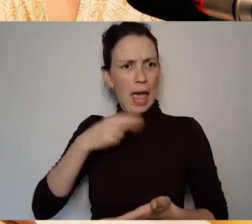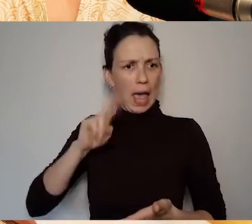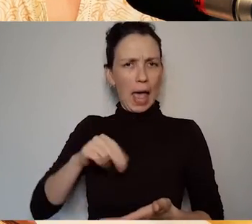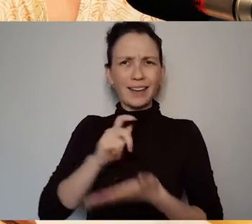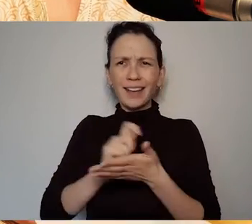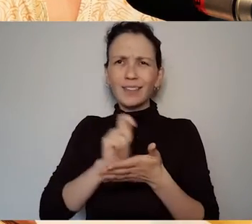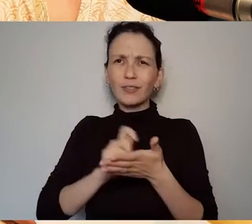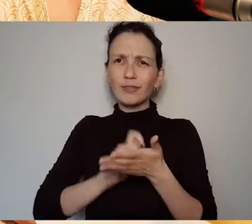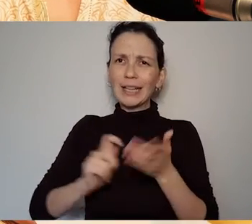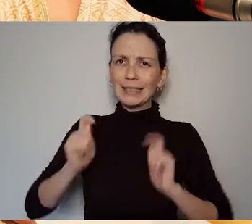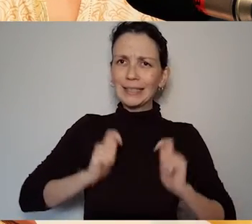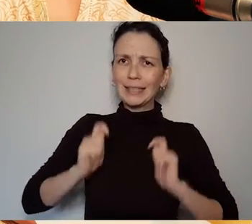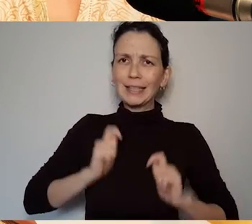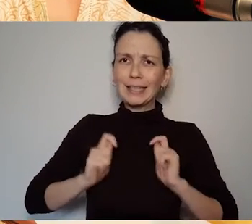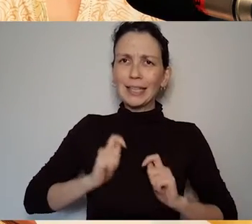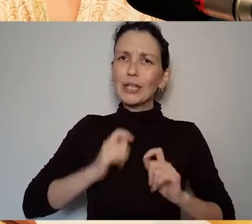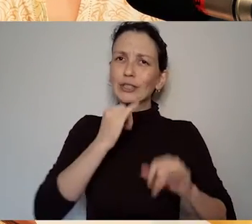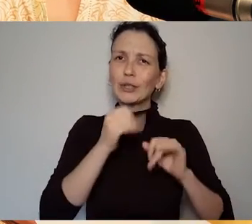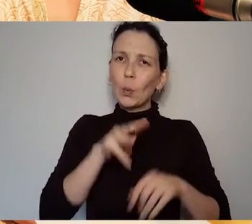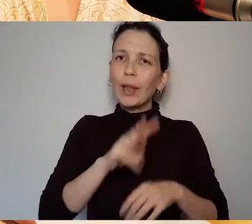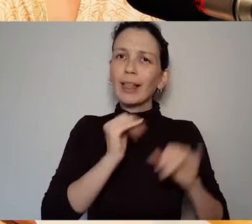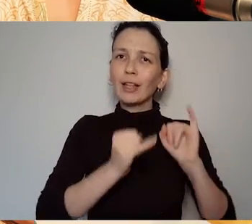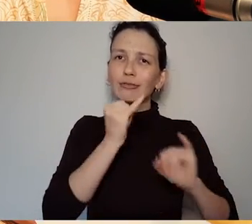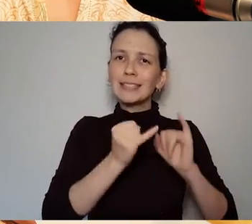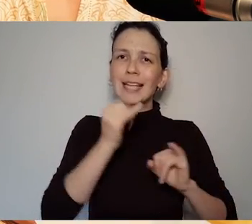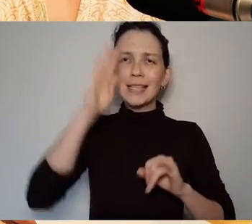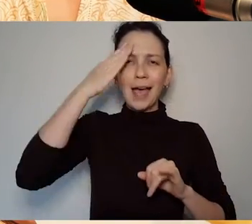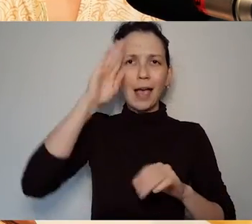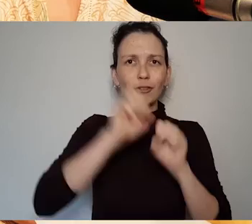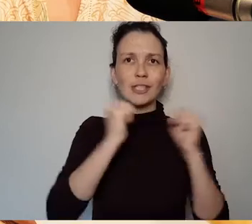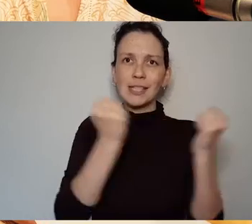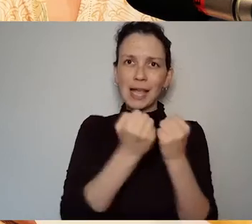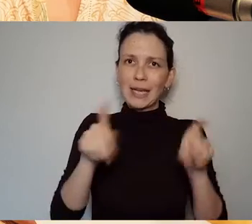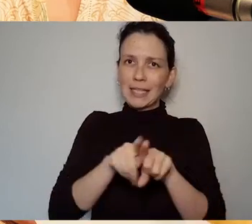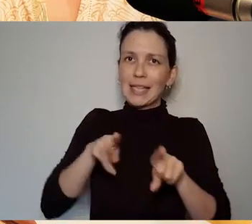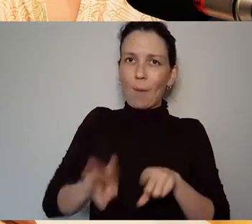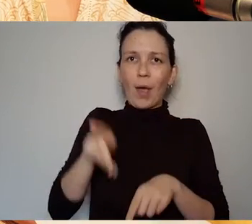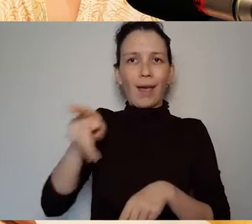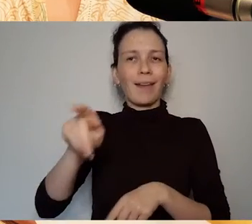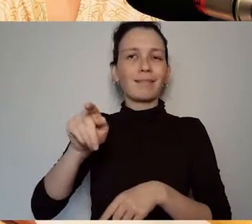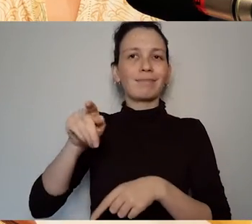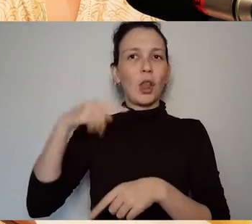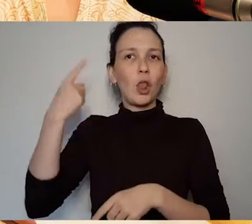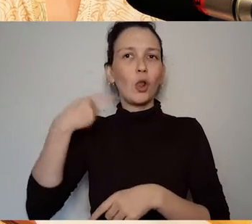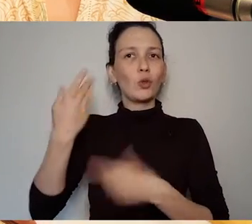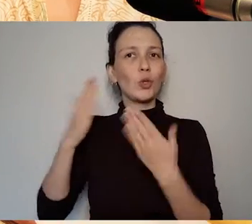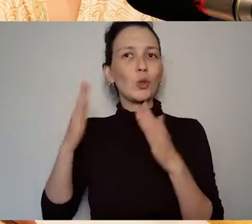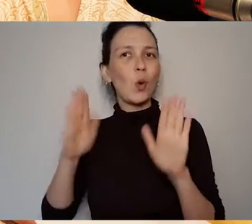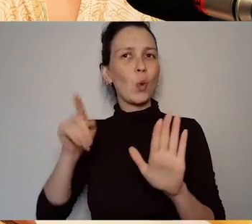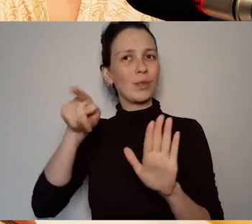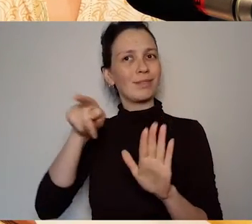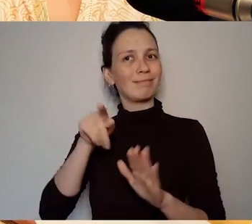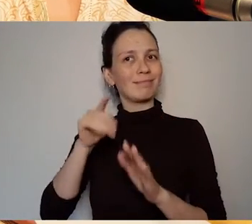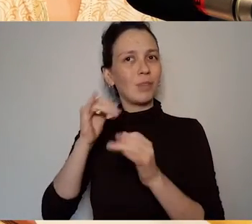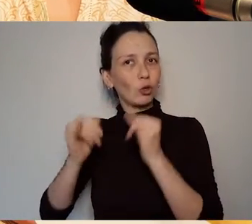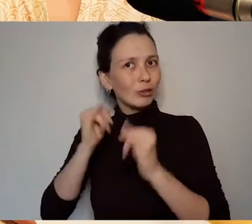I'm looking at are critiquing British life and times and culture and she did that. She submitted